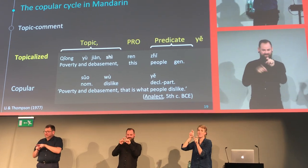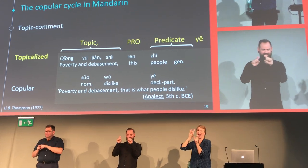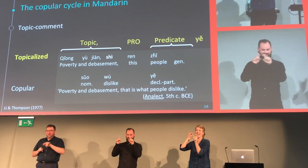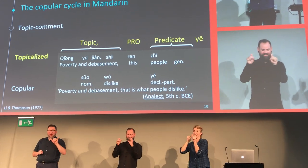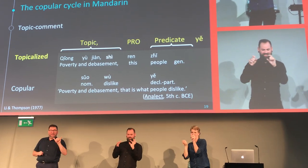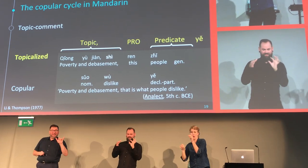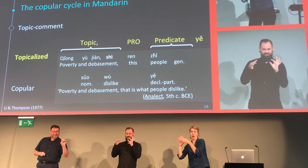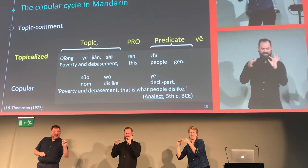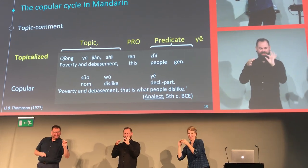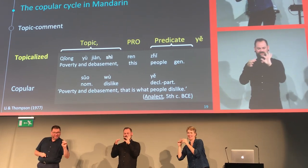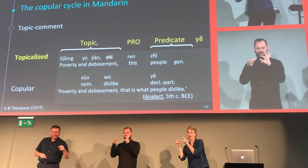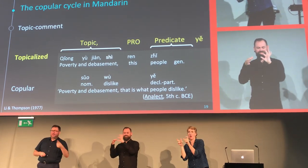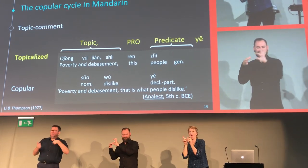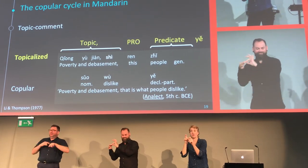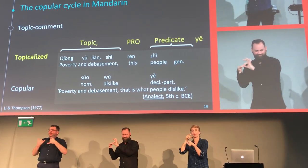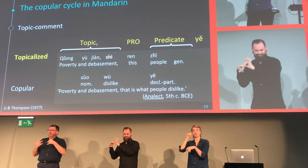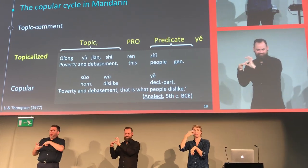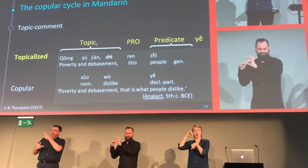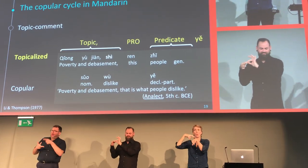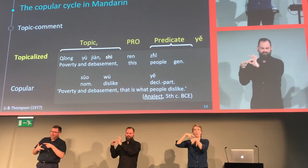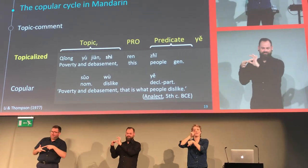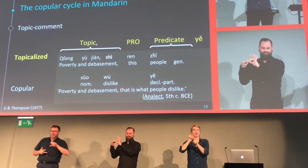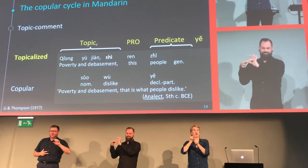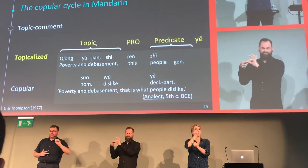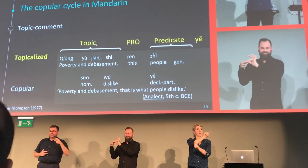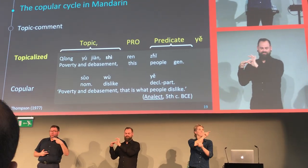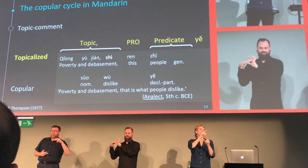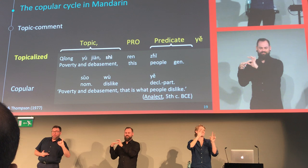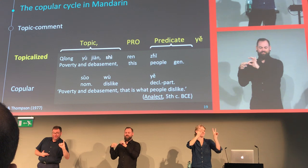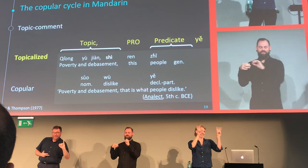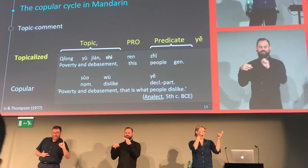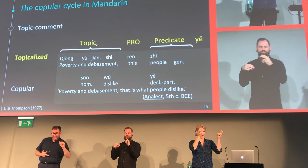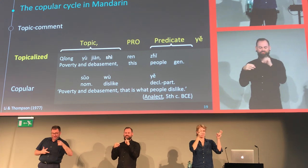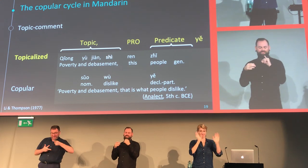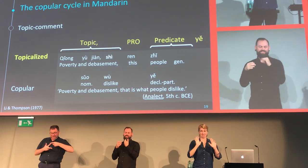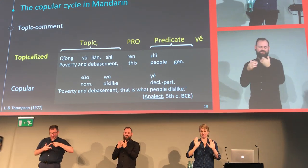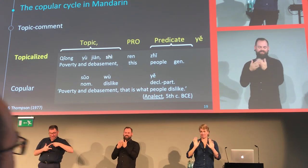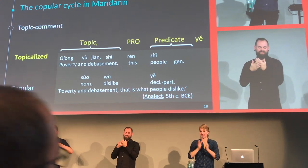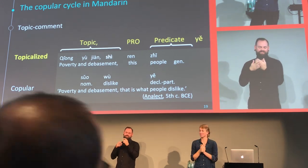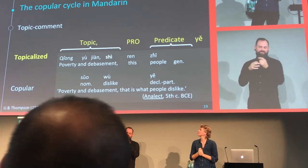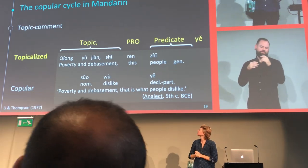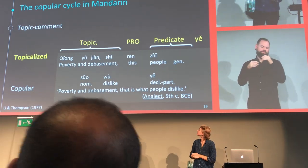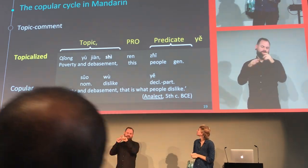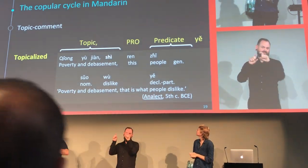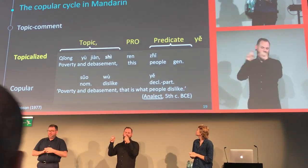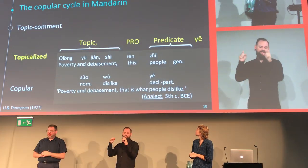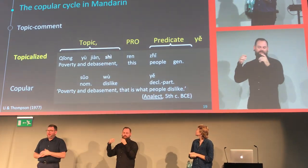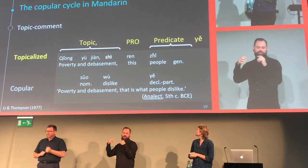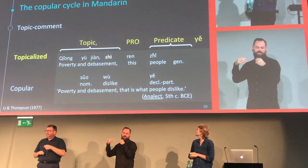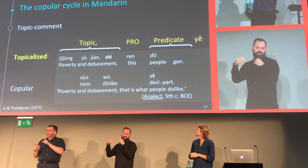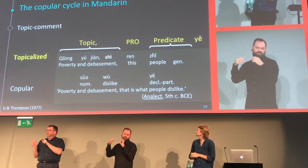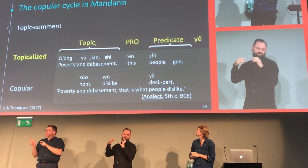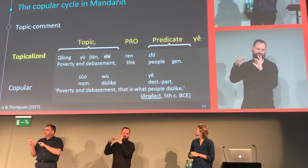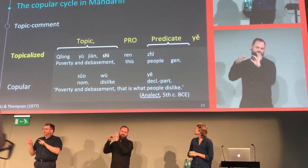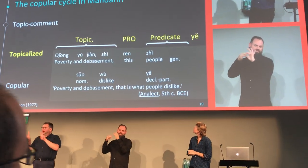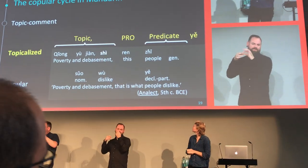"Shi" lets you know that the topic, the rest of the utterance, refers to the topic.